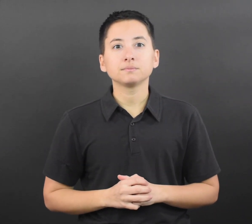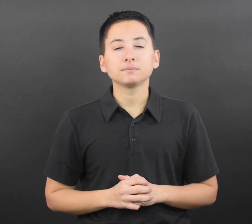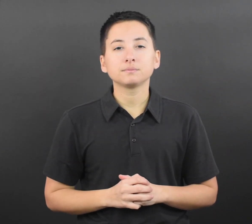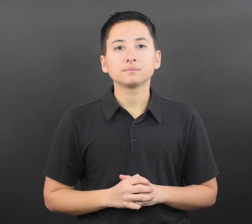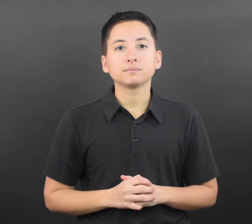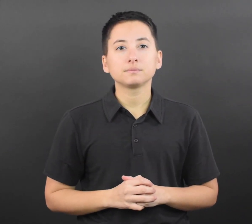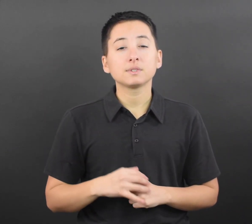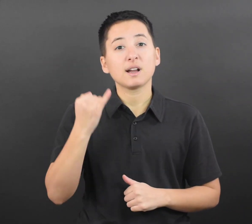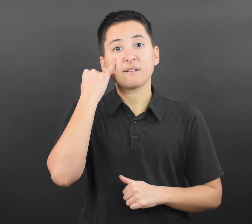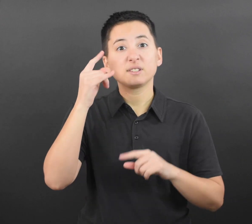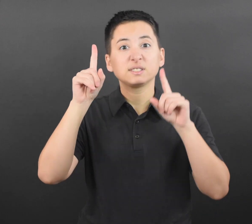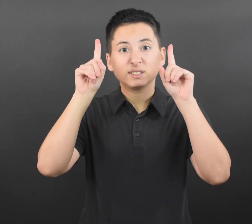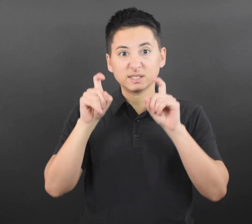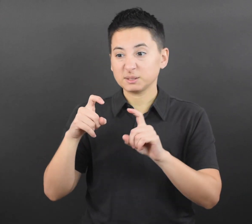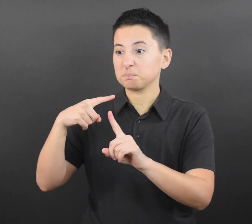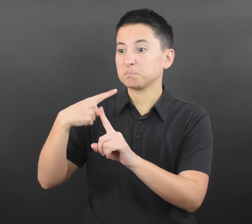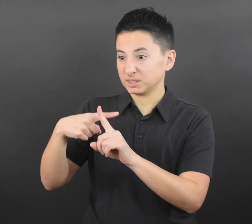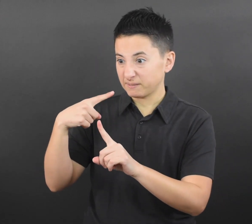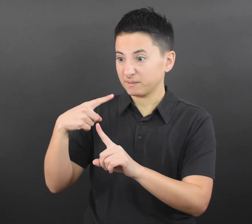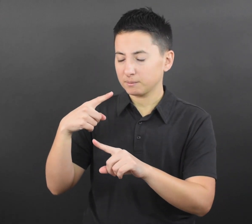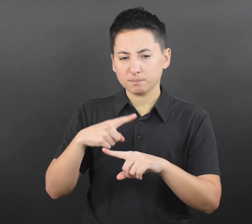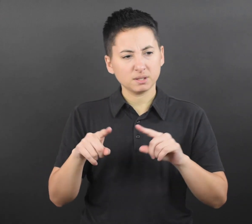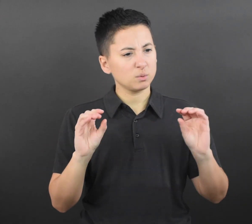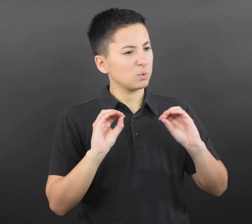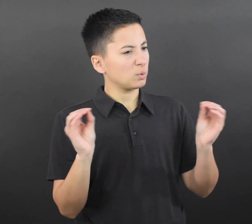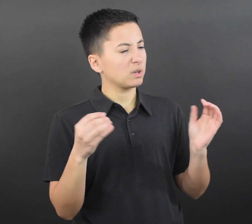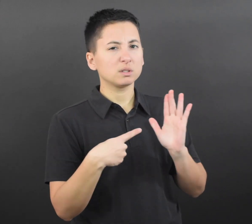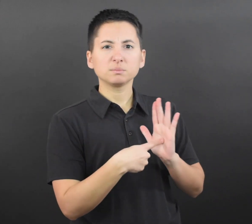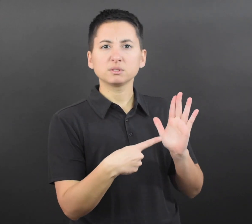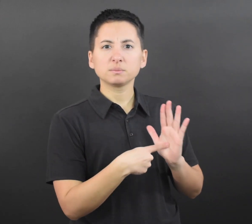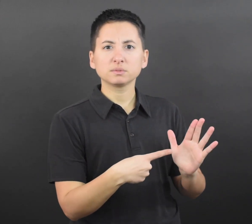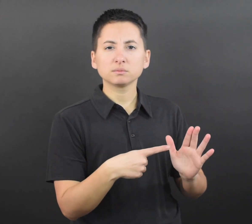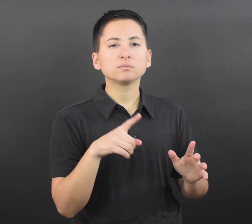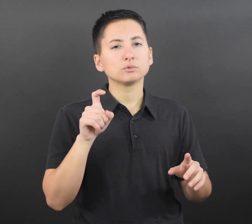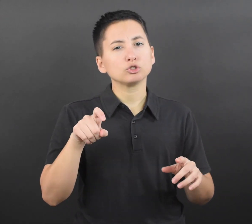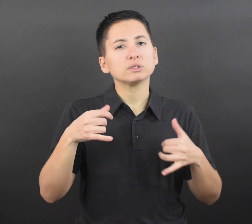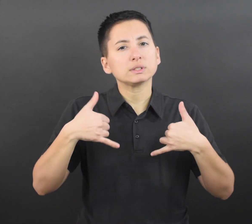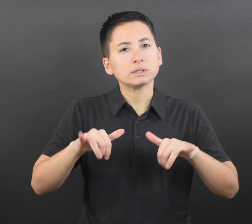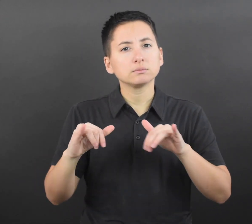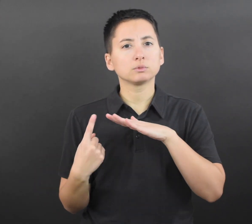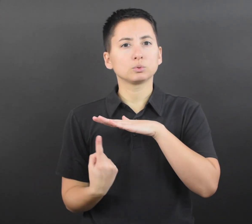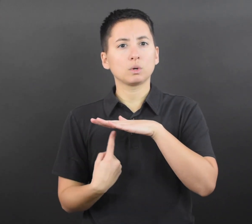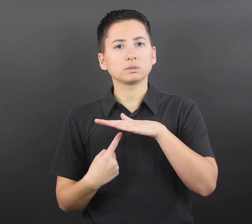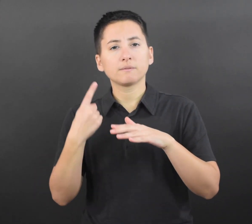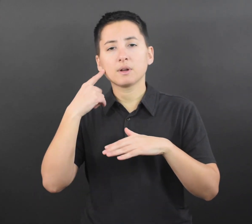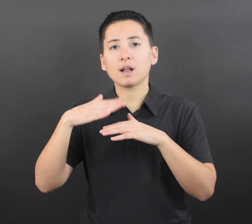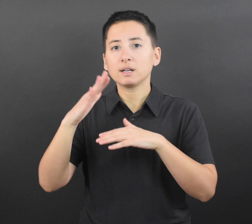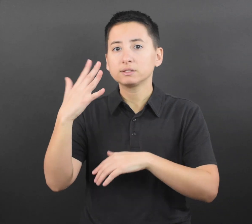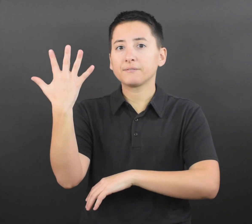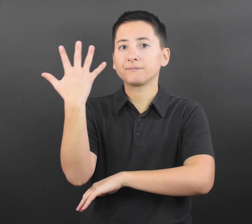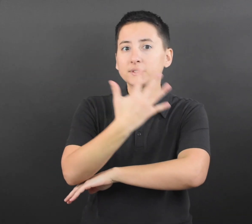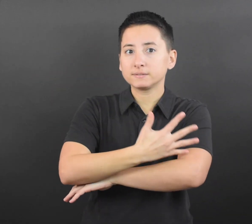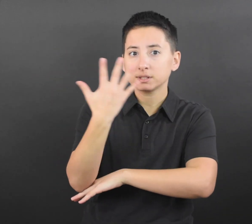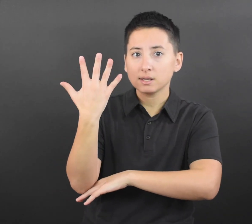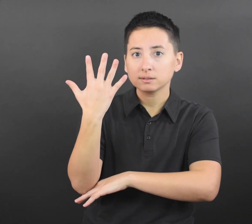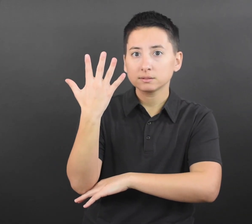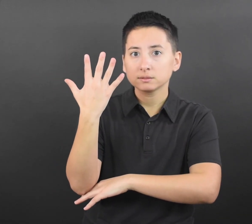last close contact with someone with COVID-19. • If they test positive, they should isolate for